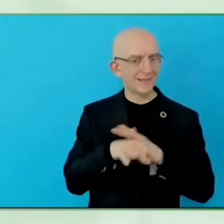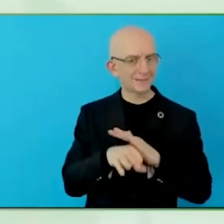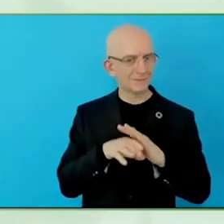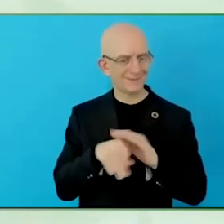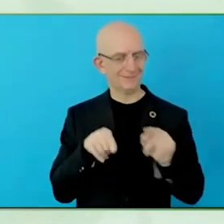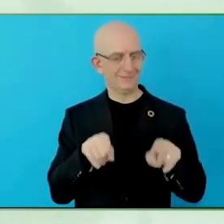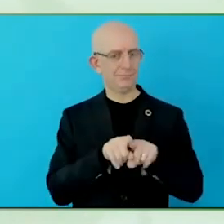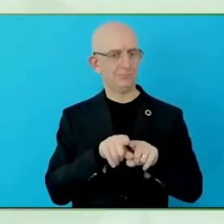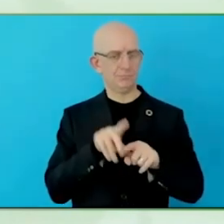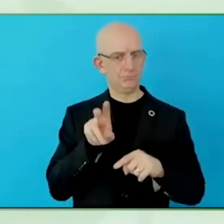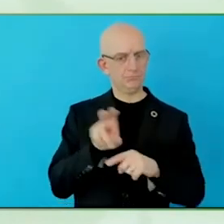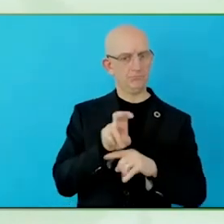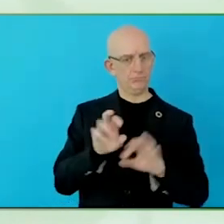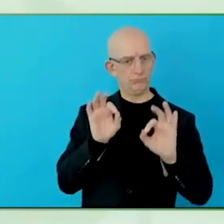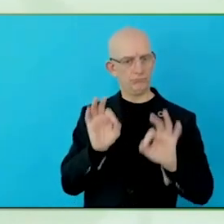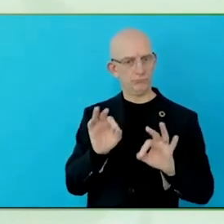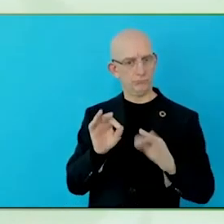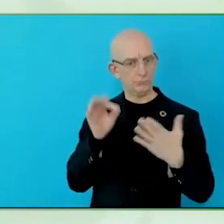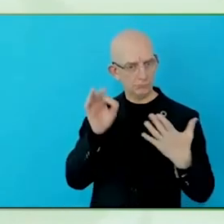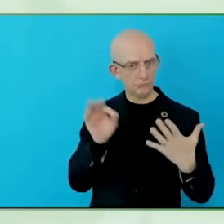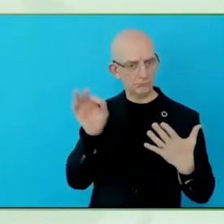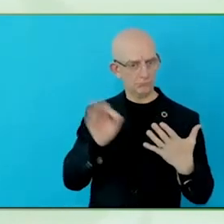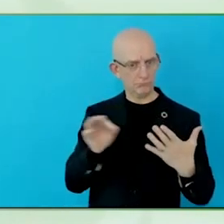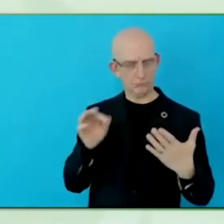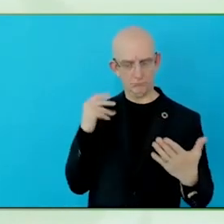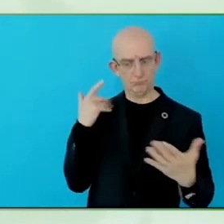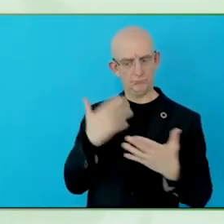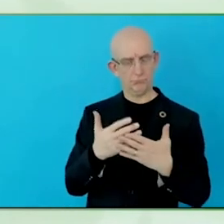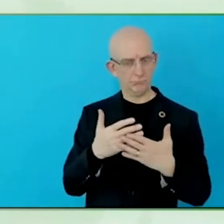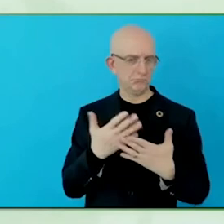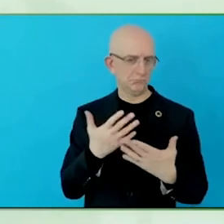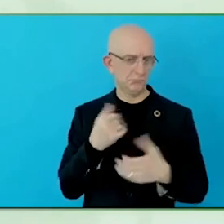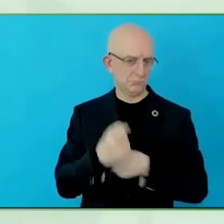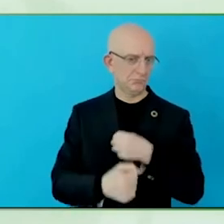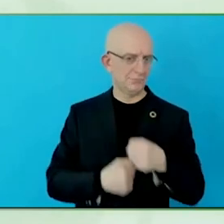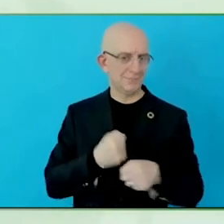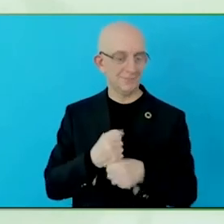it applies to all federally regulated organisations, which banking is.